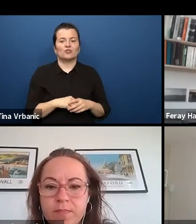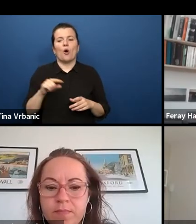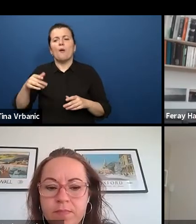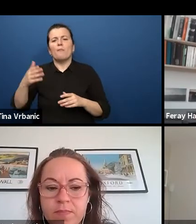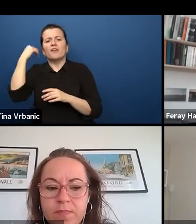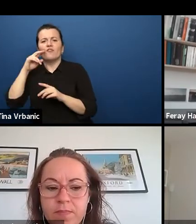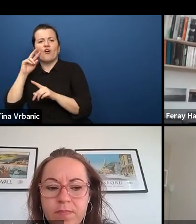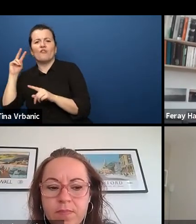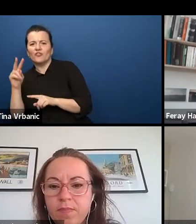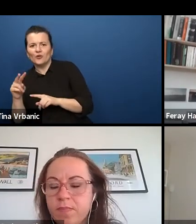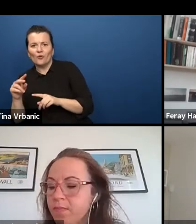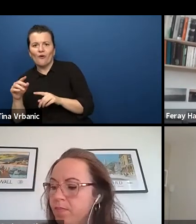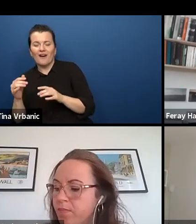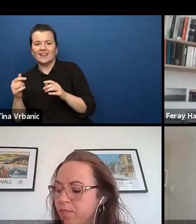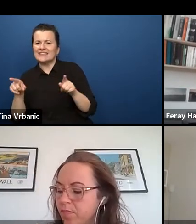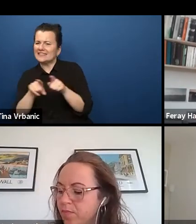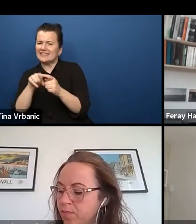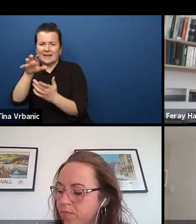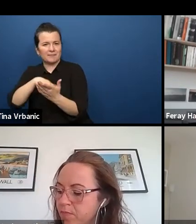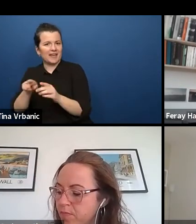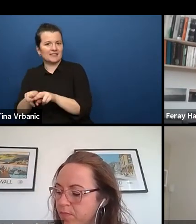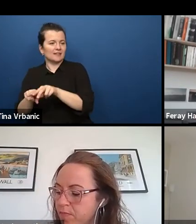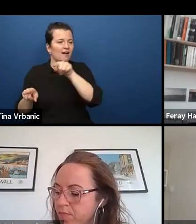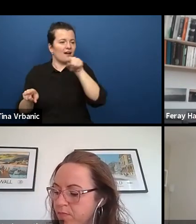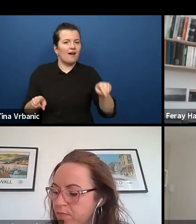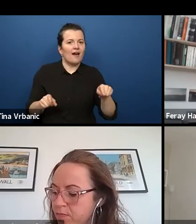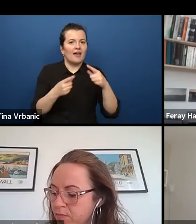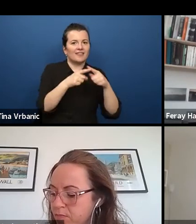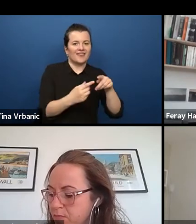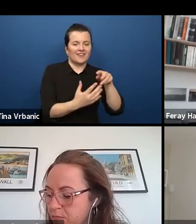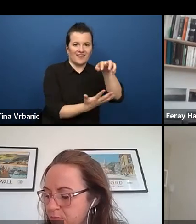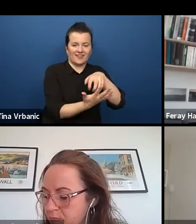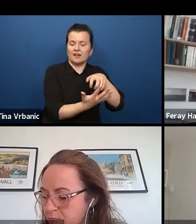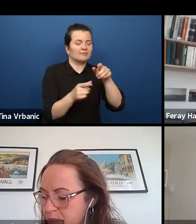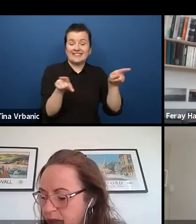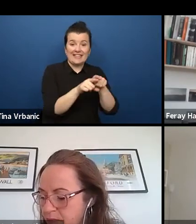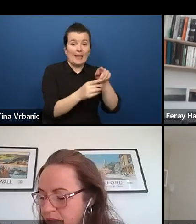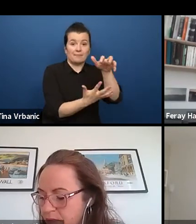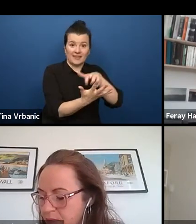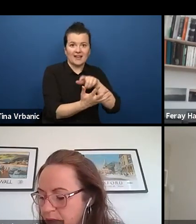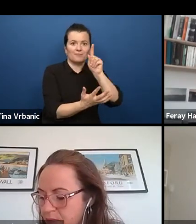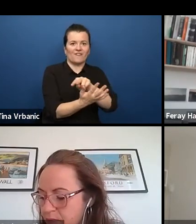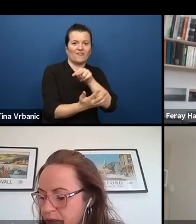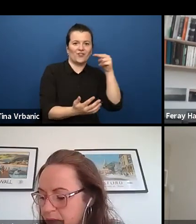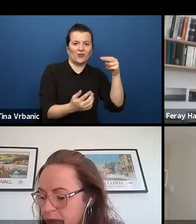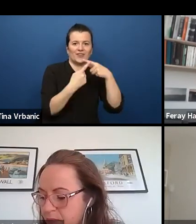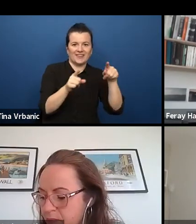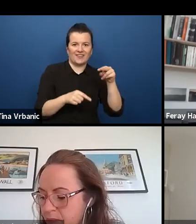and the problems that arise in my everyday life, they keep changing.